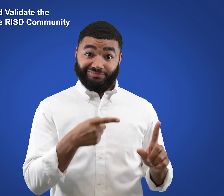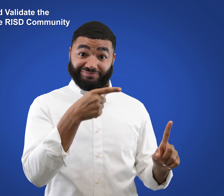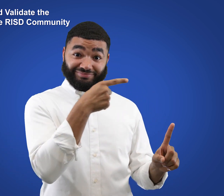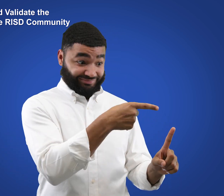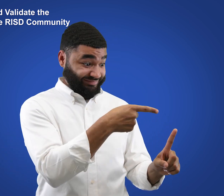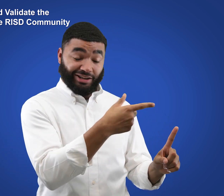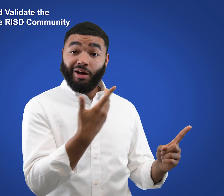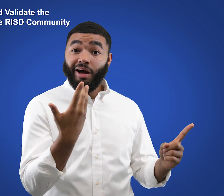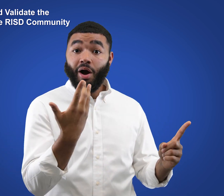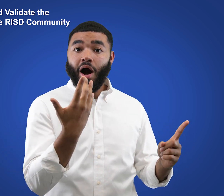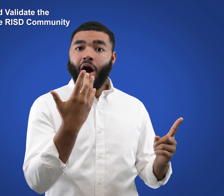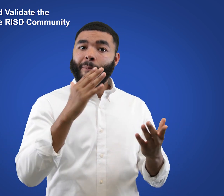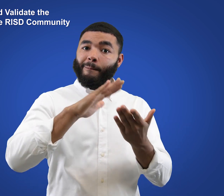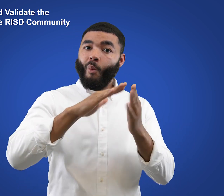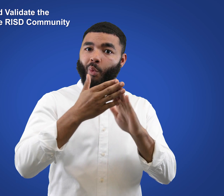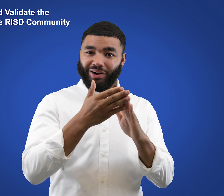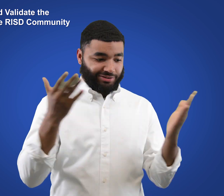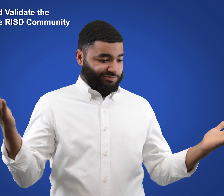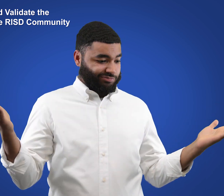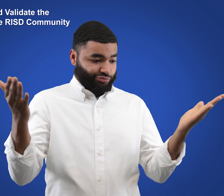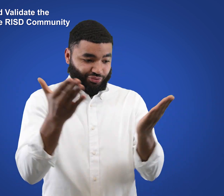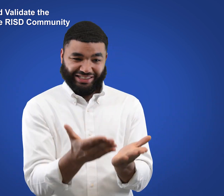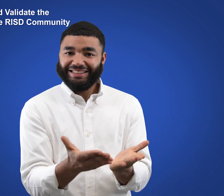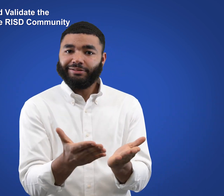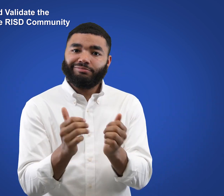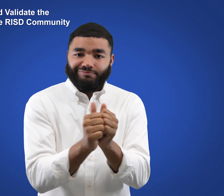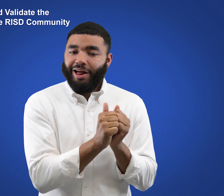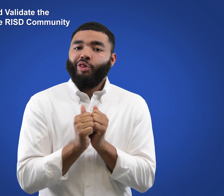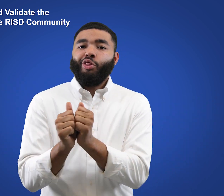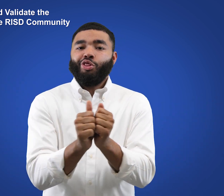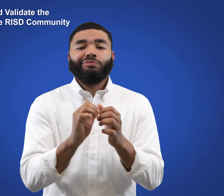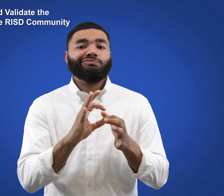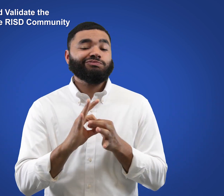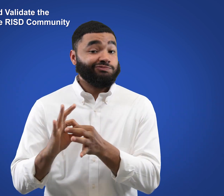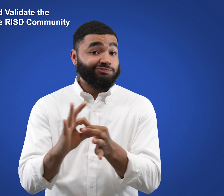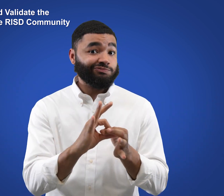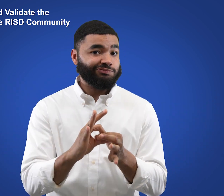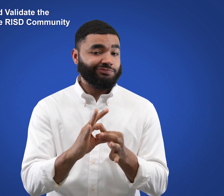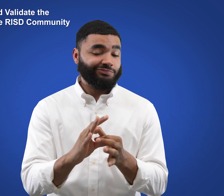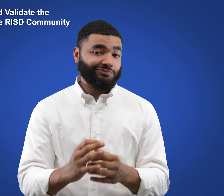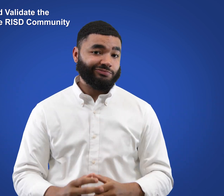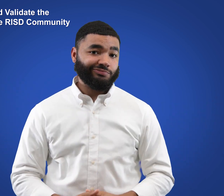in order to bring everyone into the community.